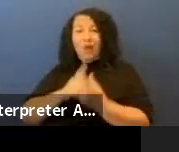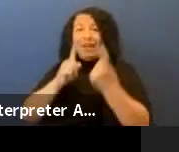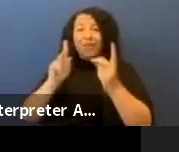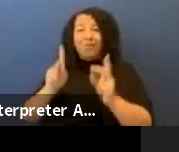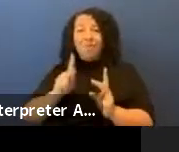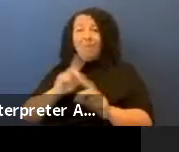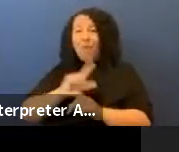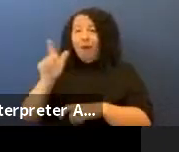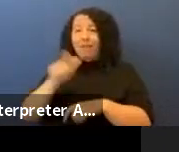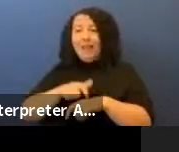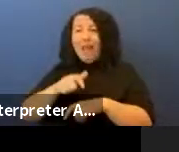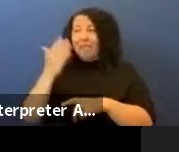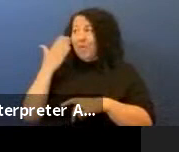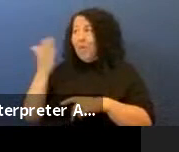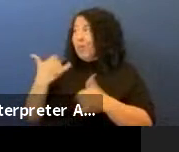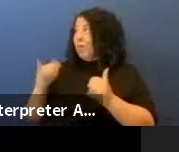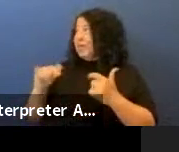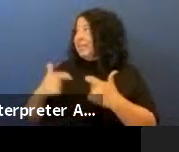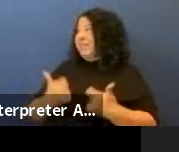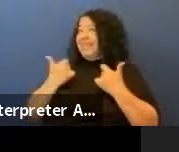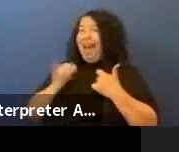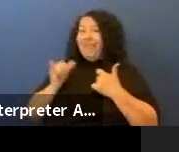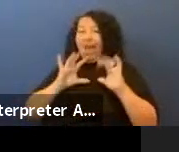that we're still alive as a people and think we're only